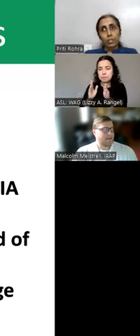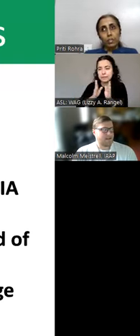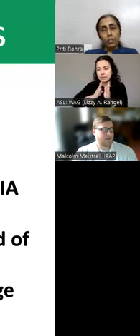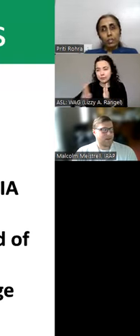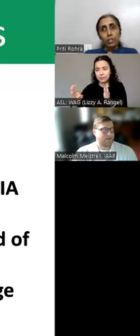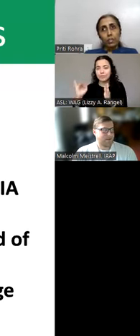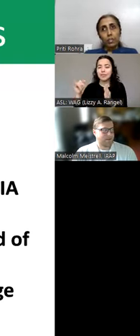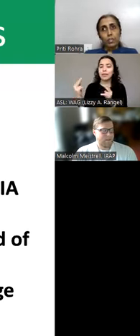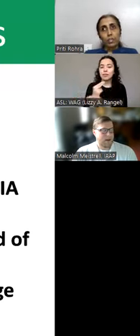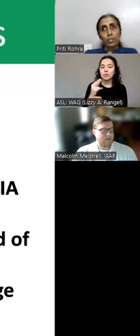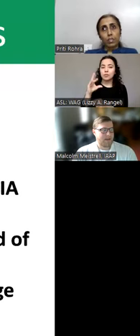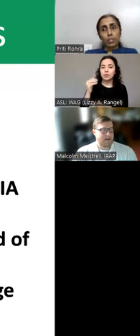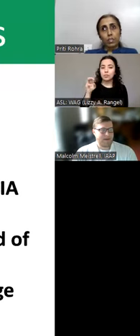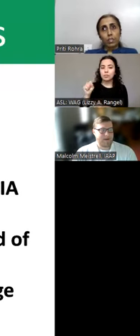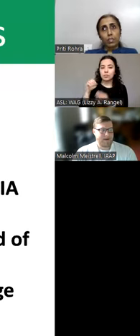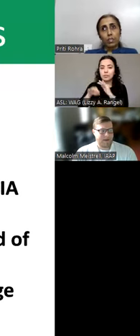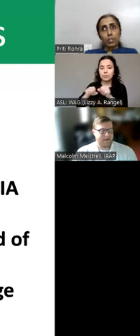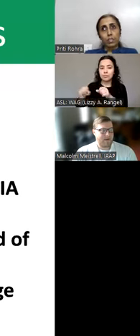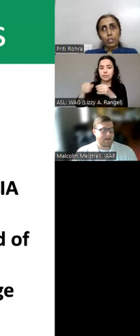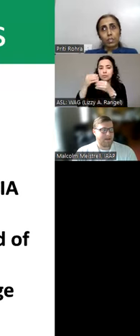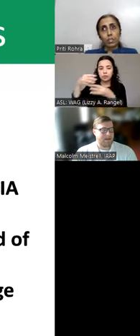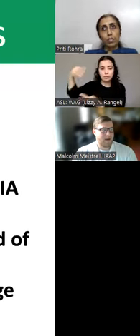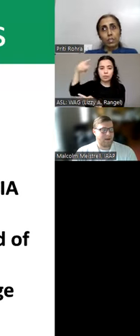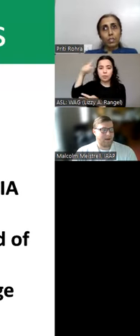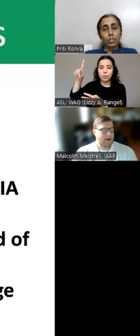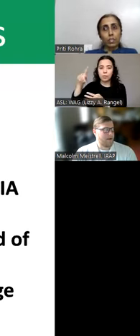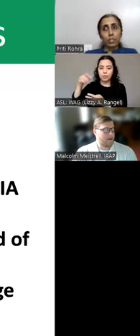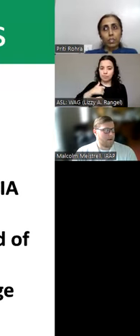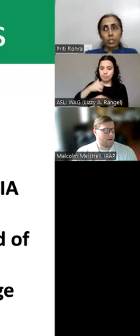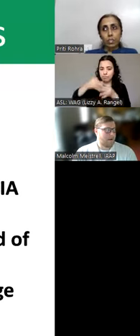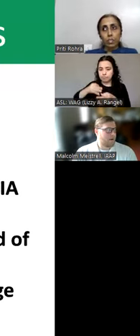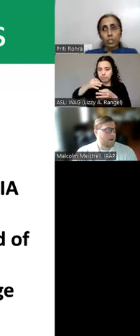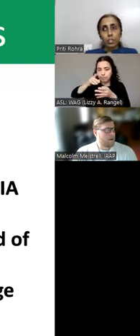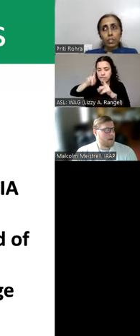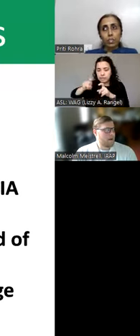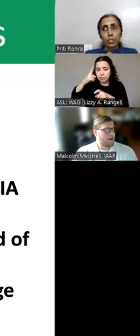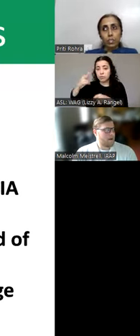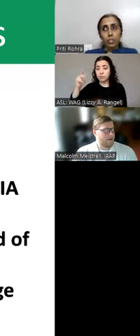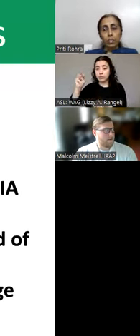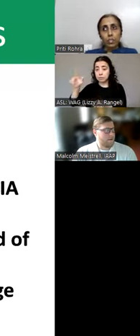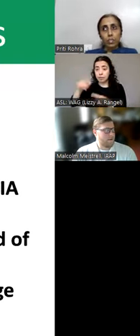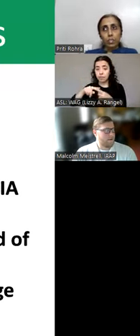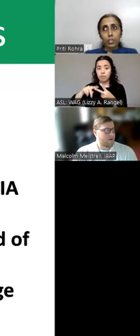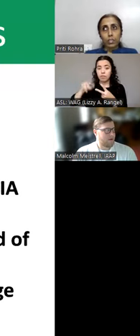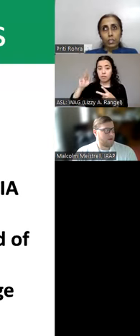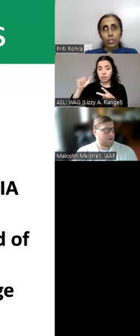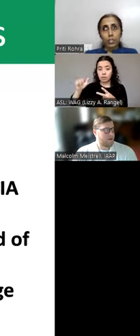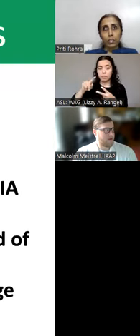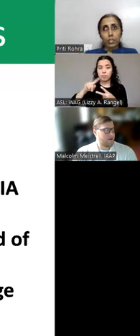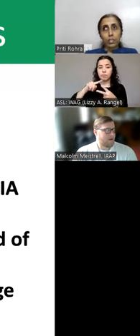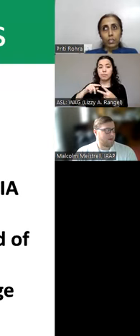accessibility tree for manual testing of HTML and ARIA. On November 14th as part of our Digital